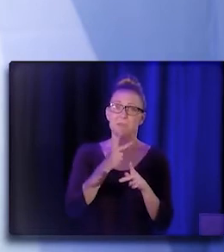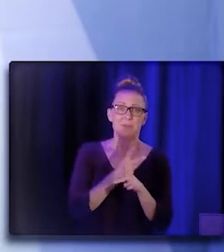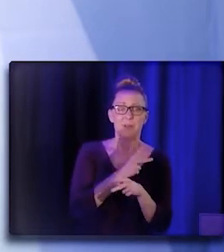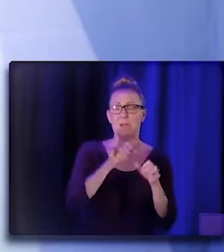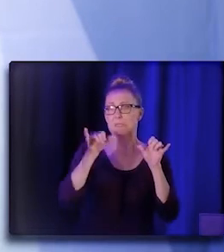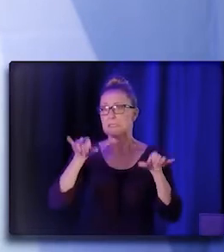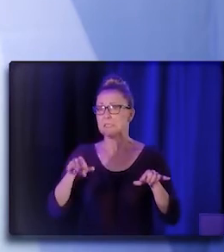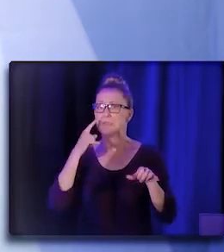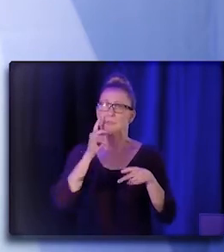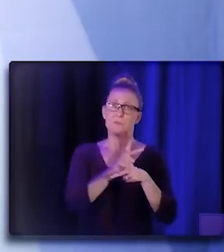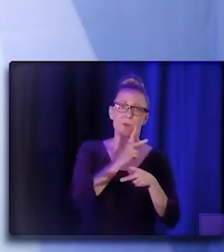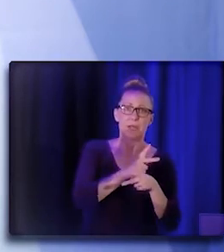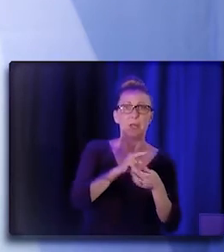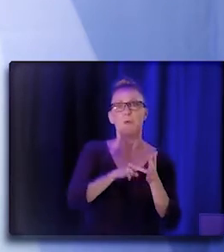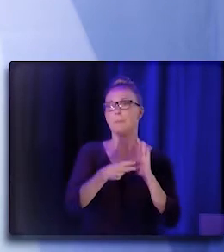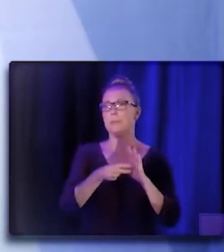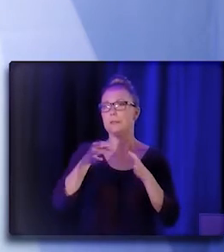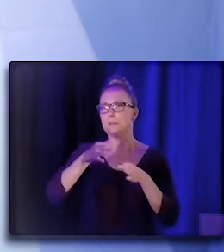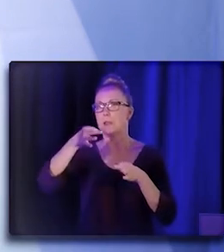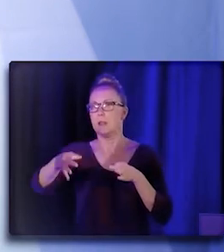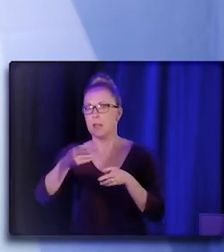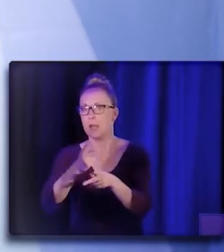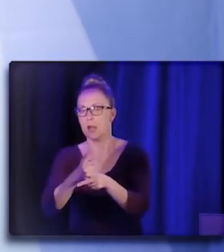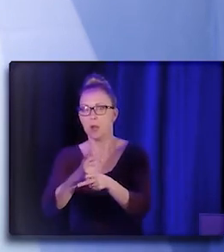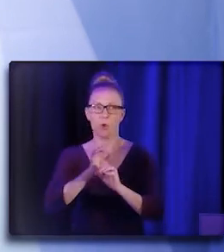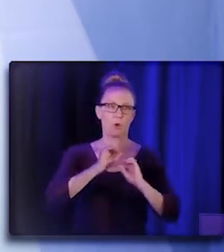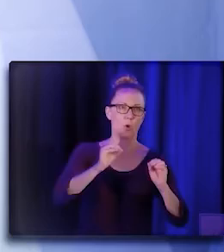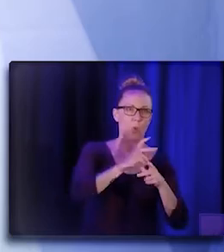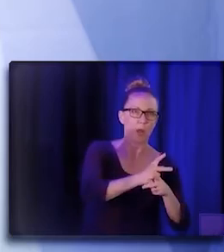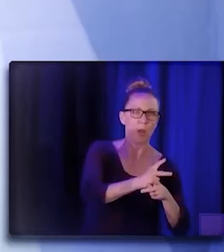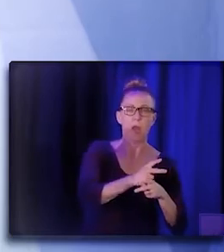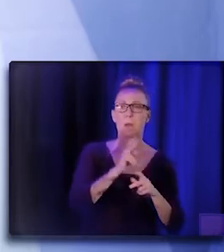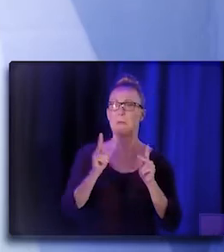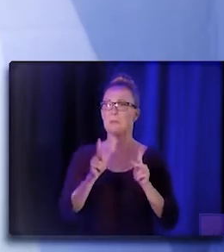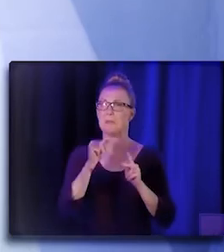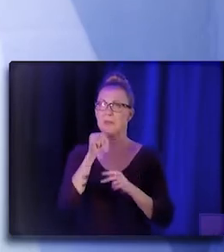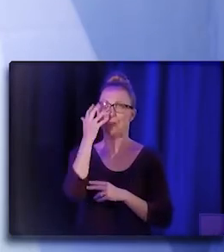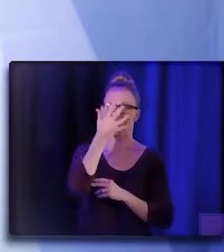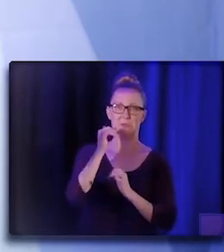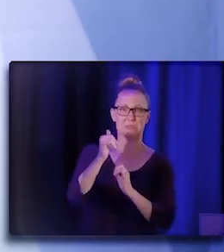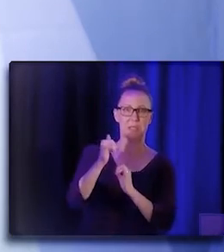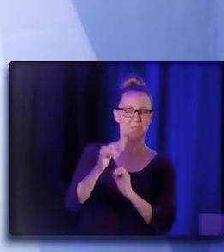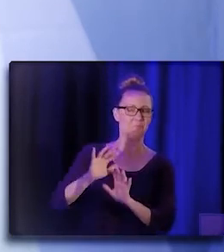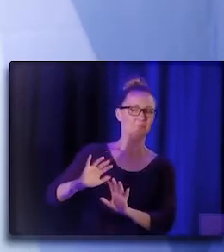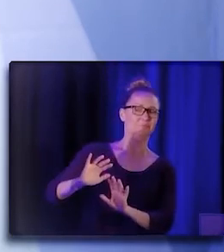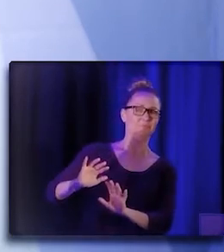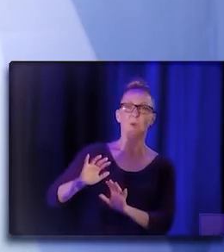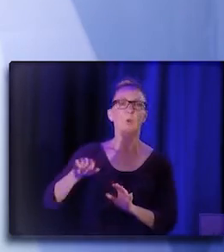means your experience, delayed care or no care at all. Folks who don't look like you, you know, we don't need more of the same, you know.